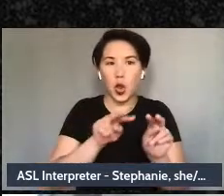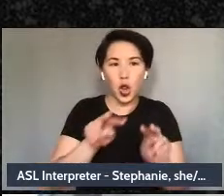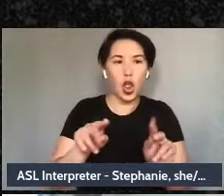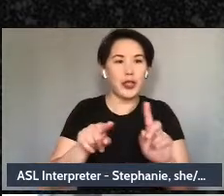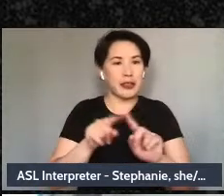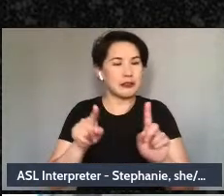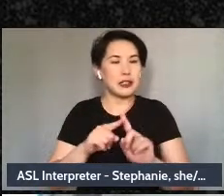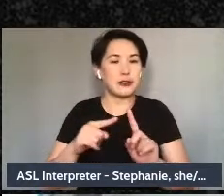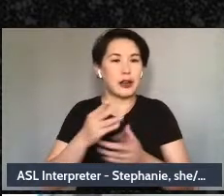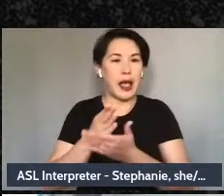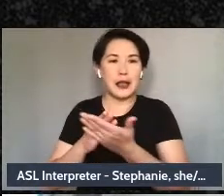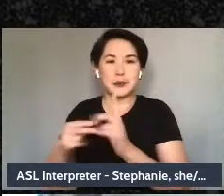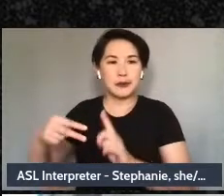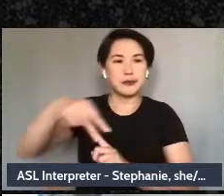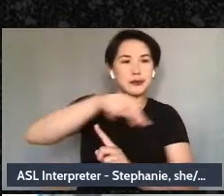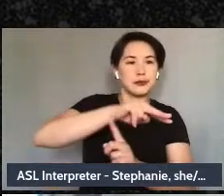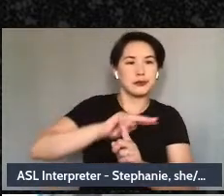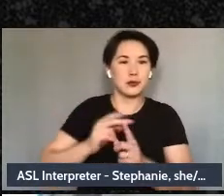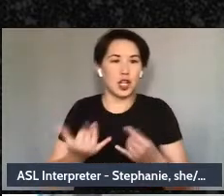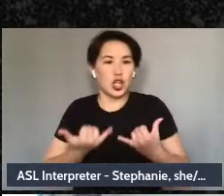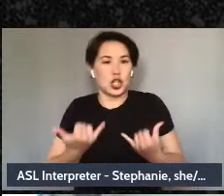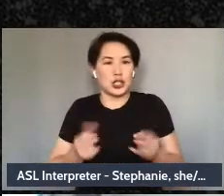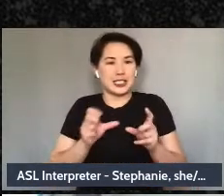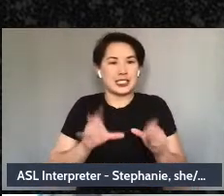just where we are at right now. Stoicism is healthy.